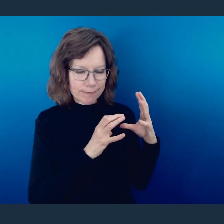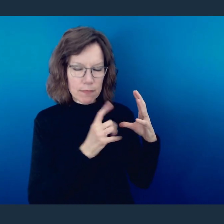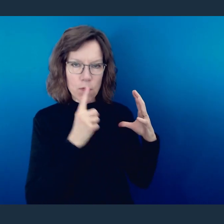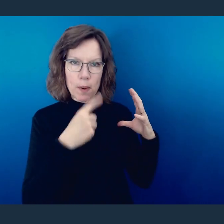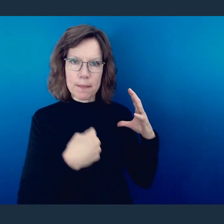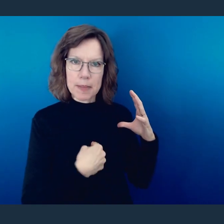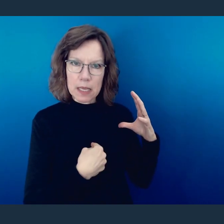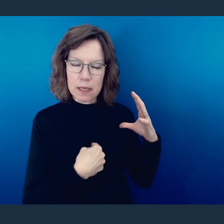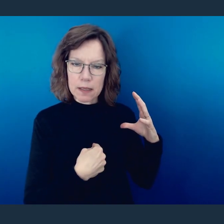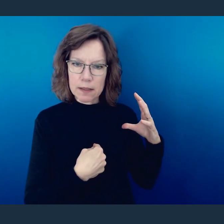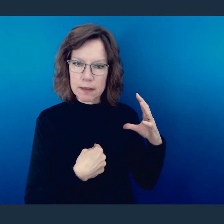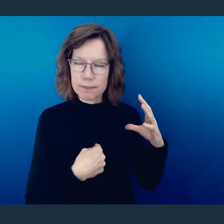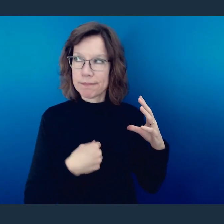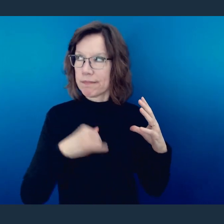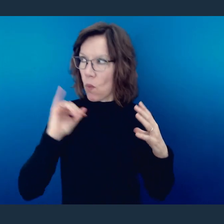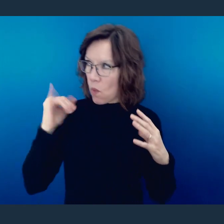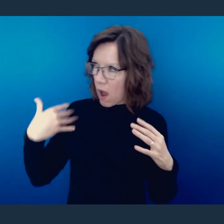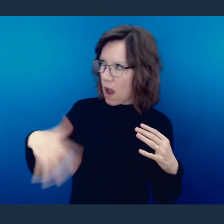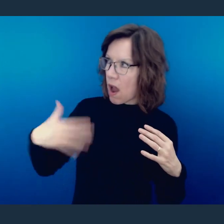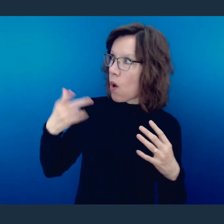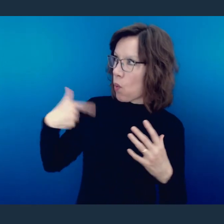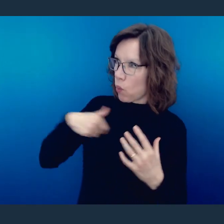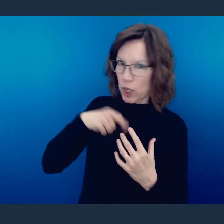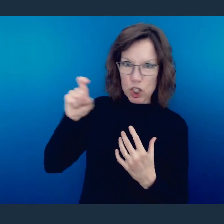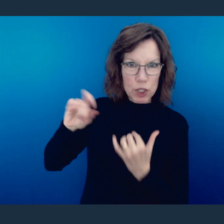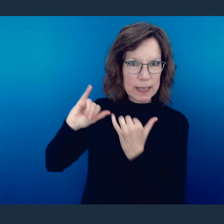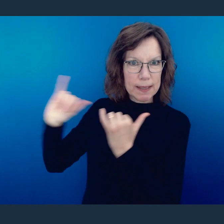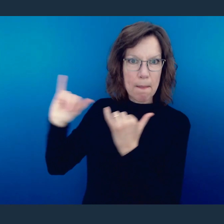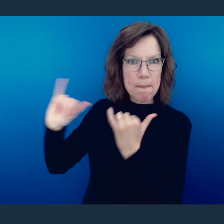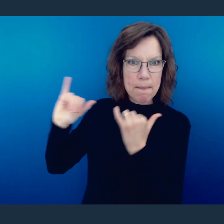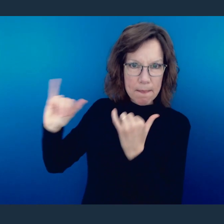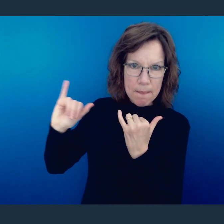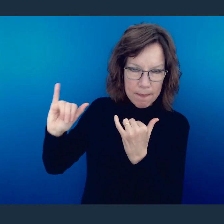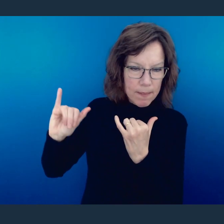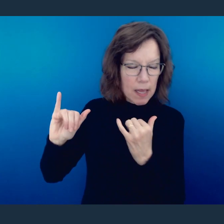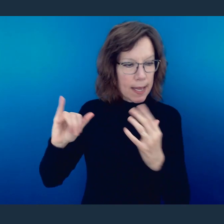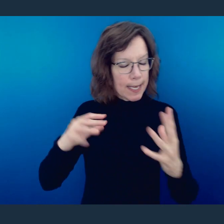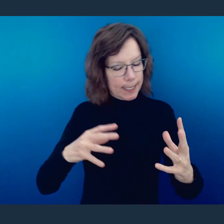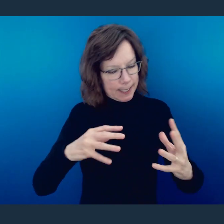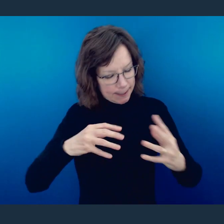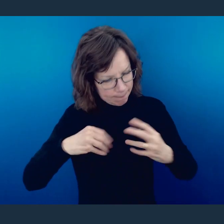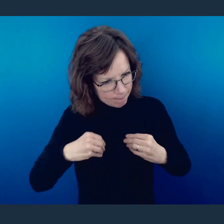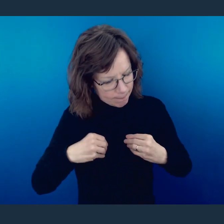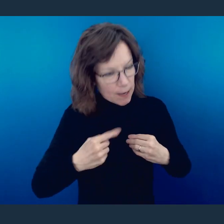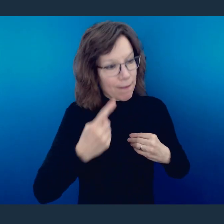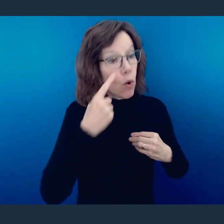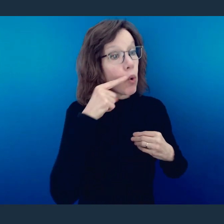in the same way, we're called to follow His example in order that we might build one another.